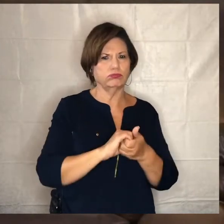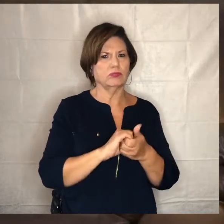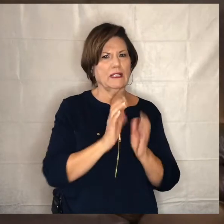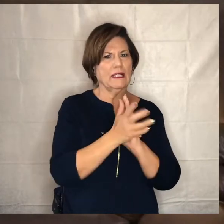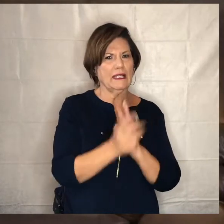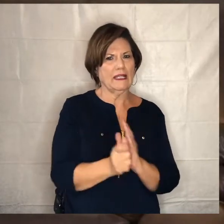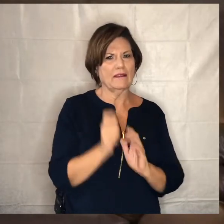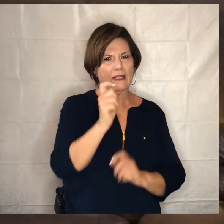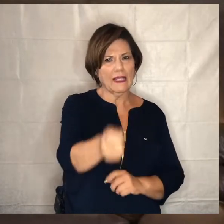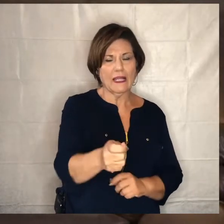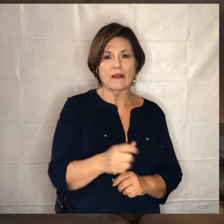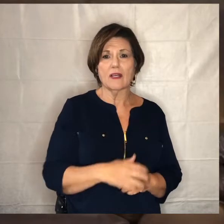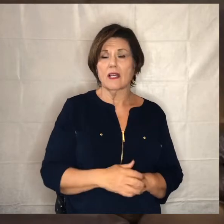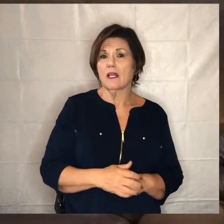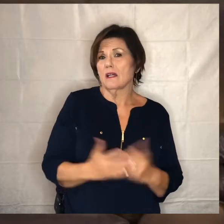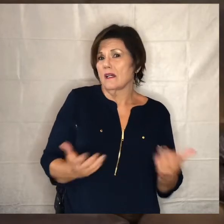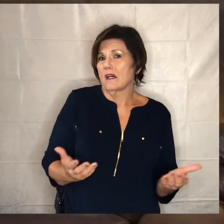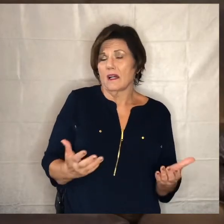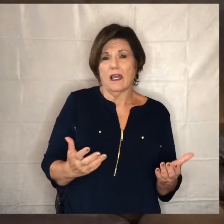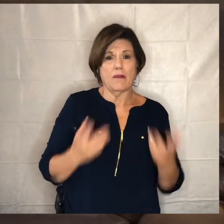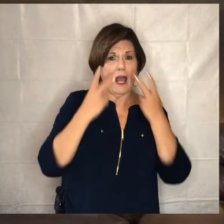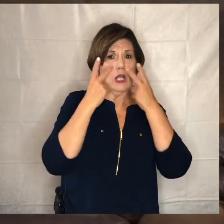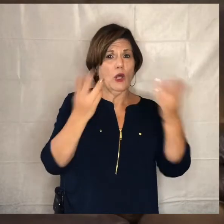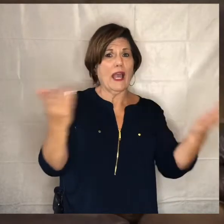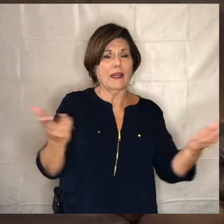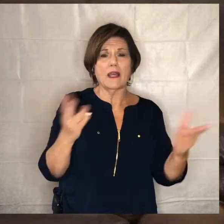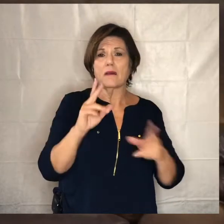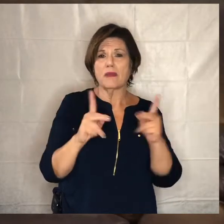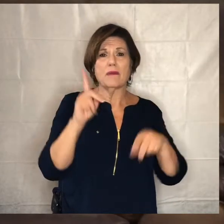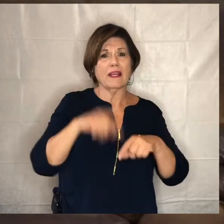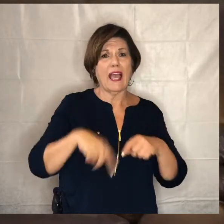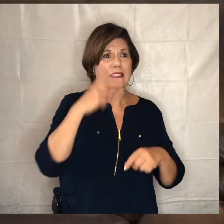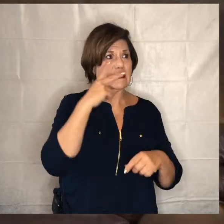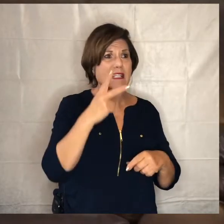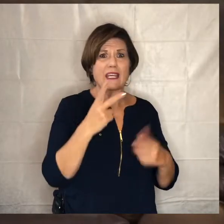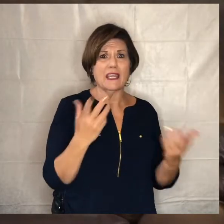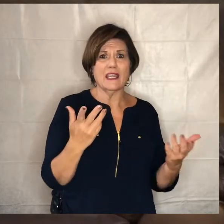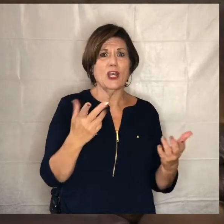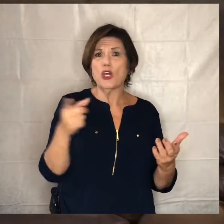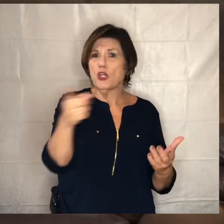here the people that people can't see these tech people who have gifts you